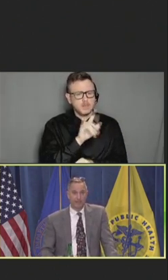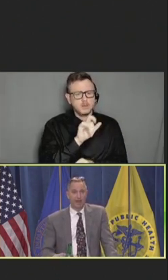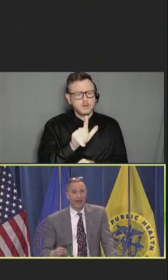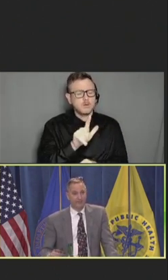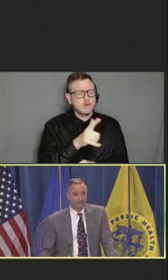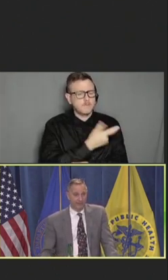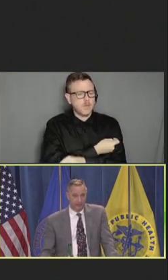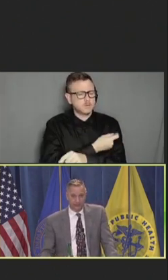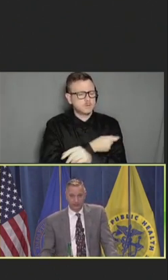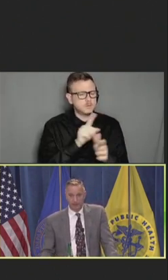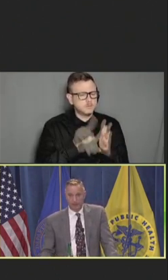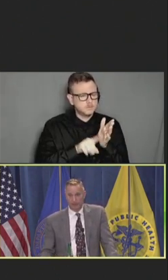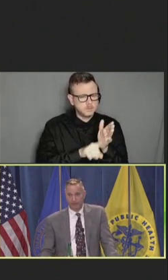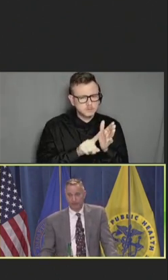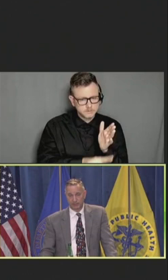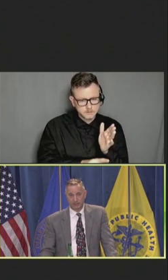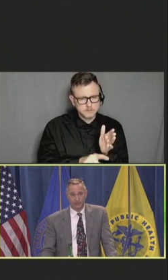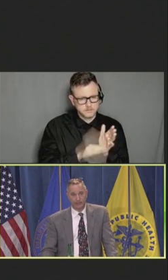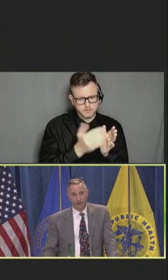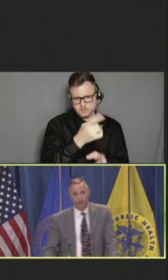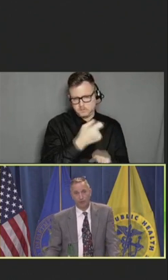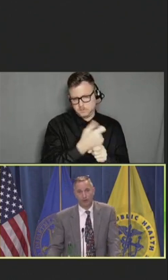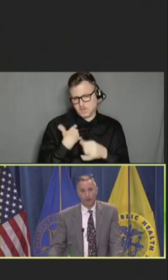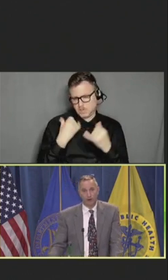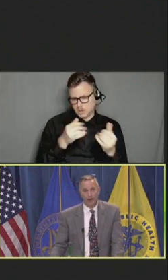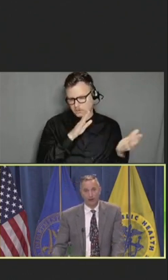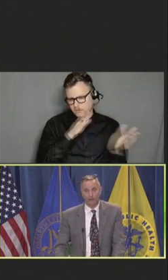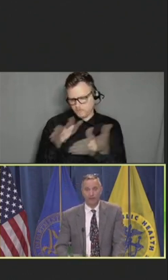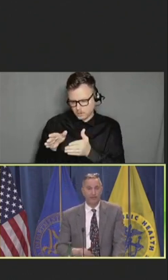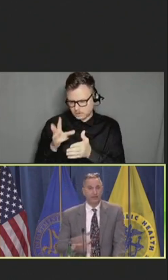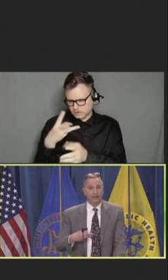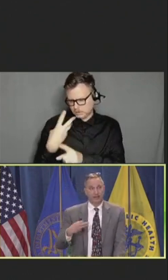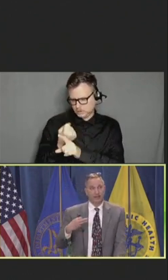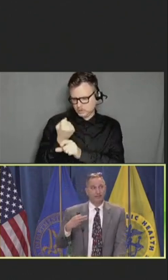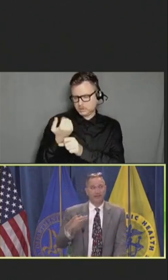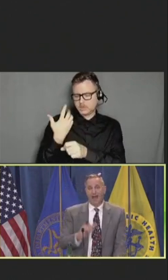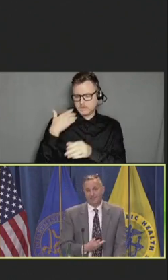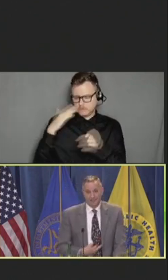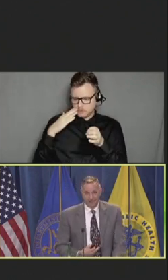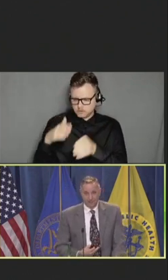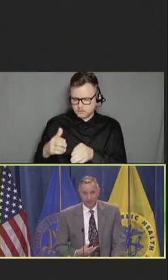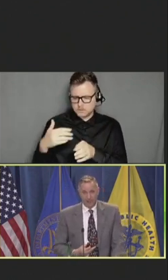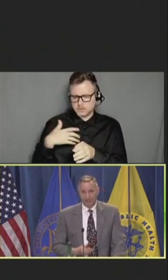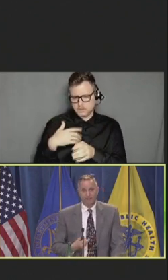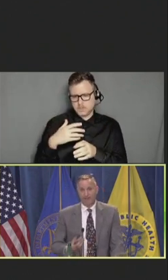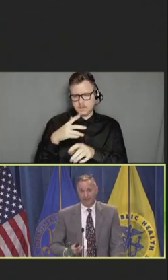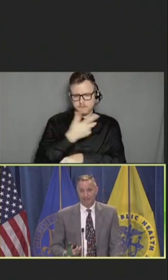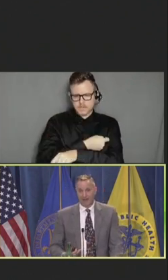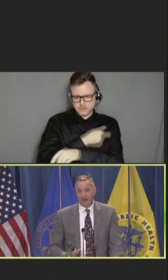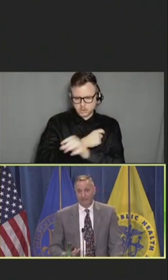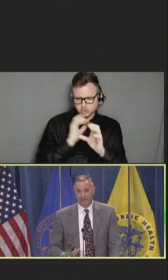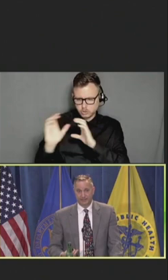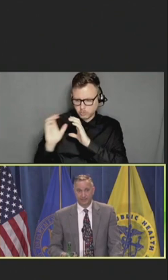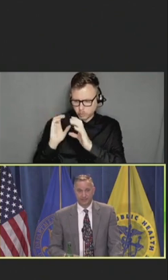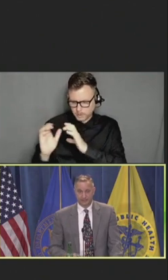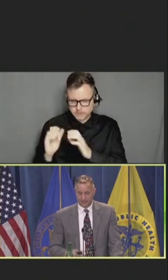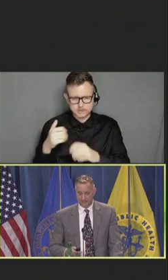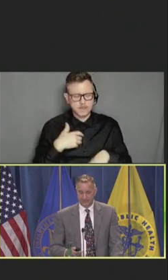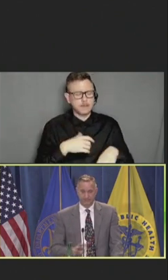But in the past six years, my work has really revolved more around vaccine communication and vaccine confidence.